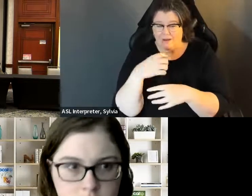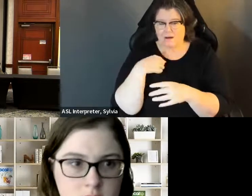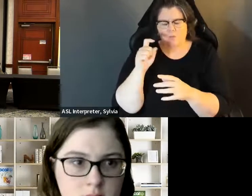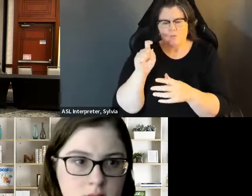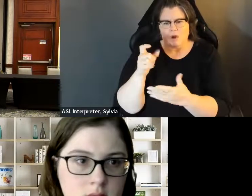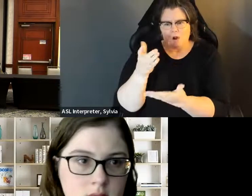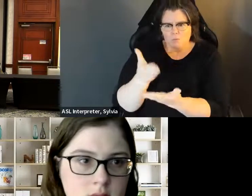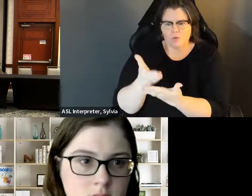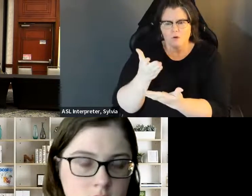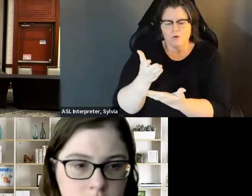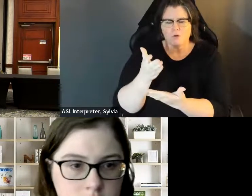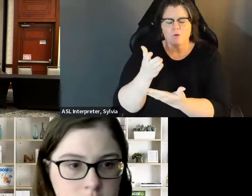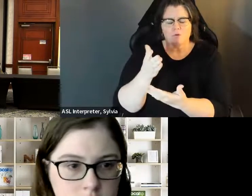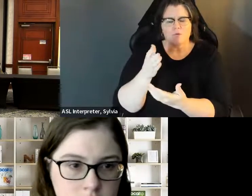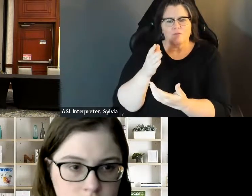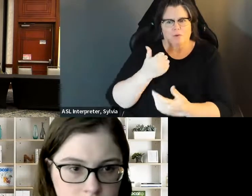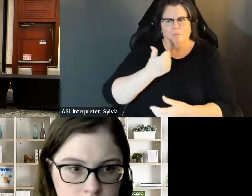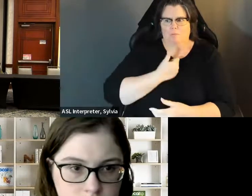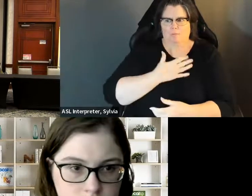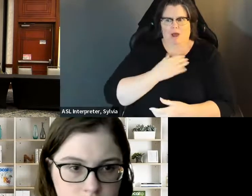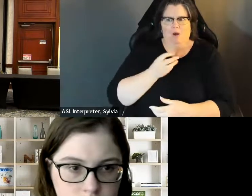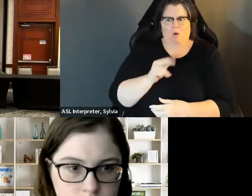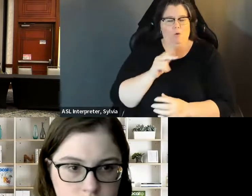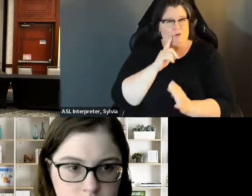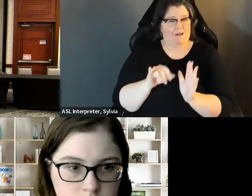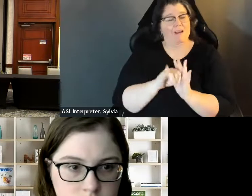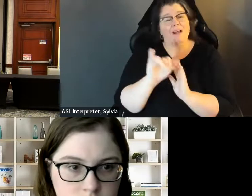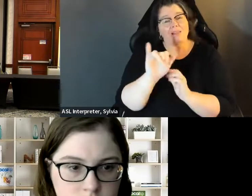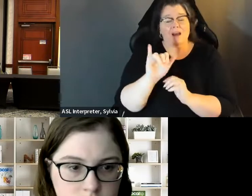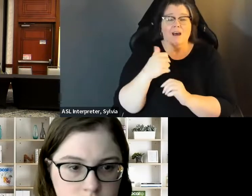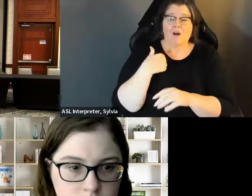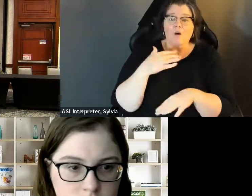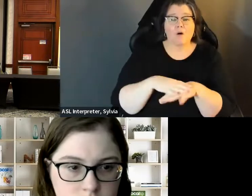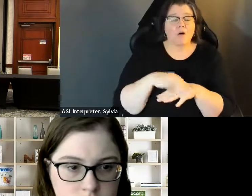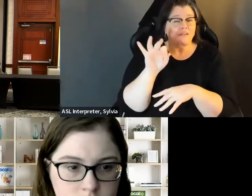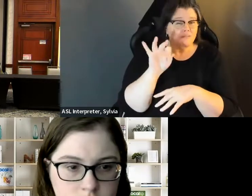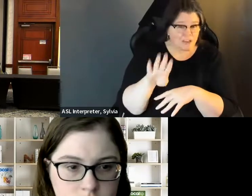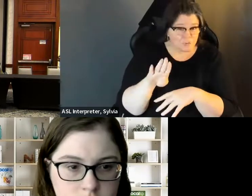Barriers. Is that a lot of entities you, because you have to go online and prove who you are, both on Facebook. to go online and prove who you are, both on Facebook when you